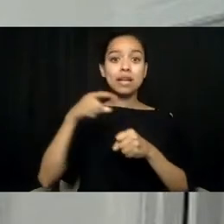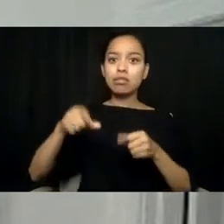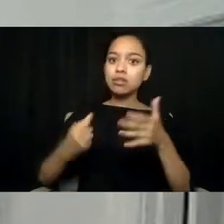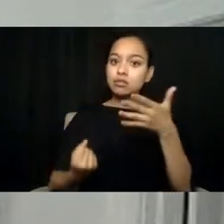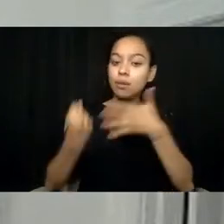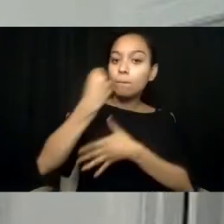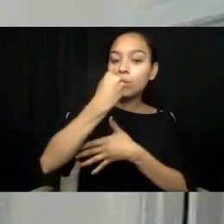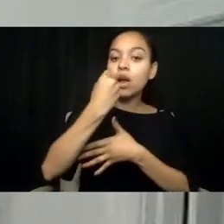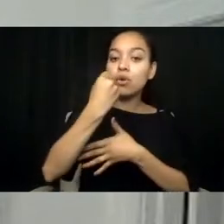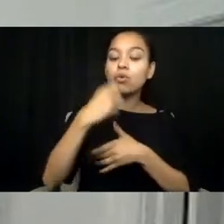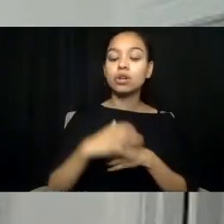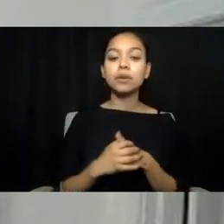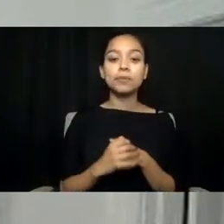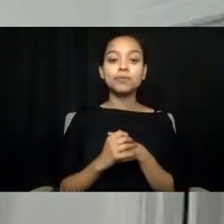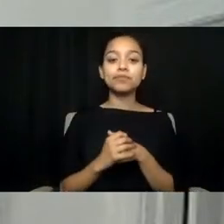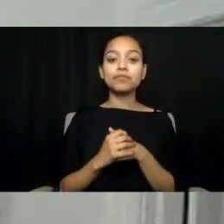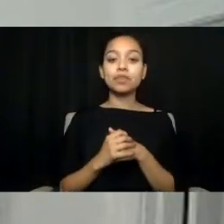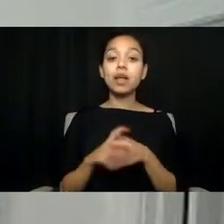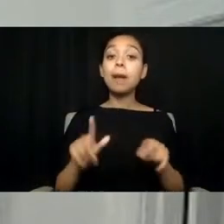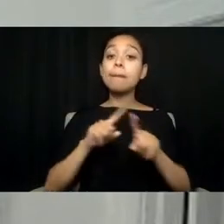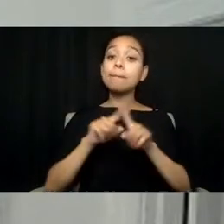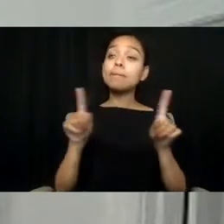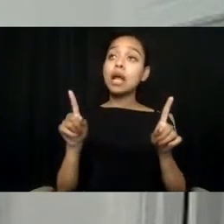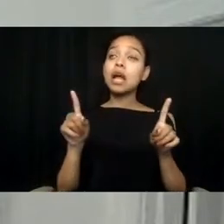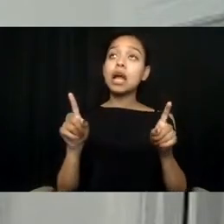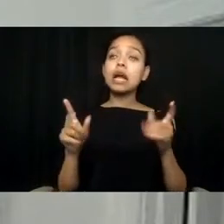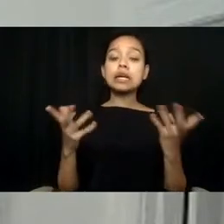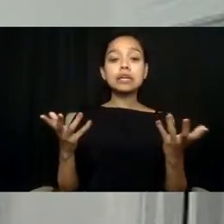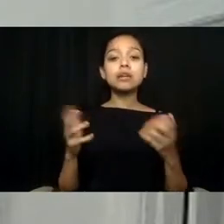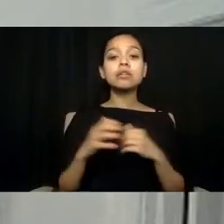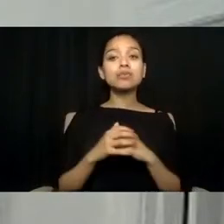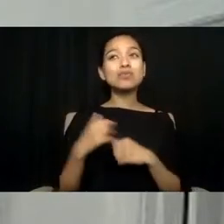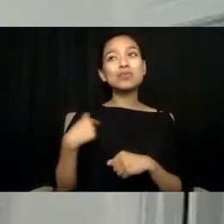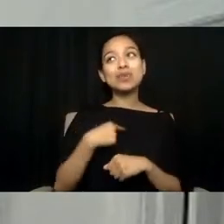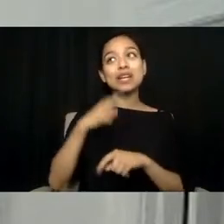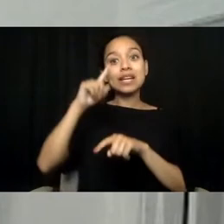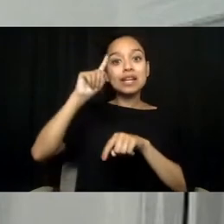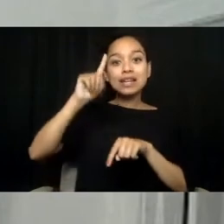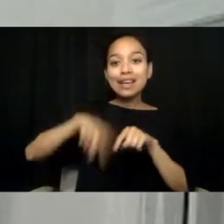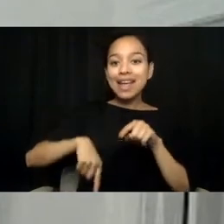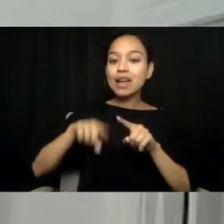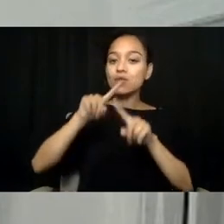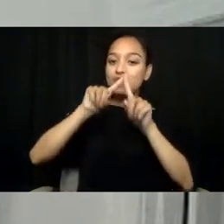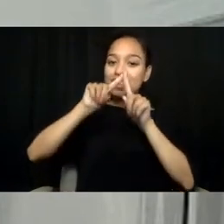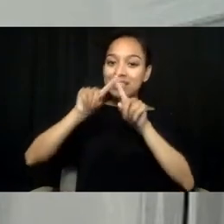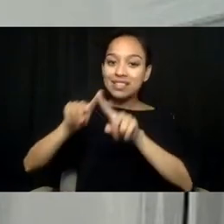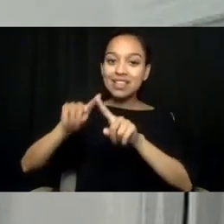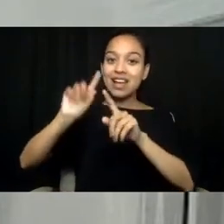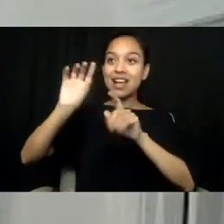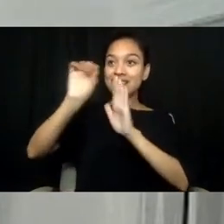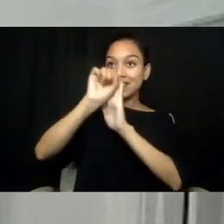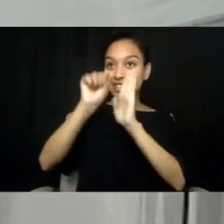But I would say that we cannot rely on all of the states and territories